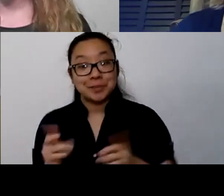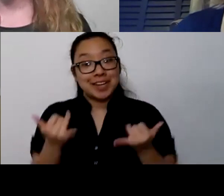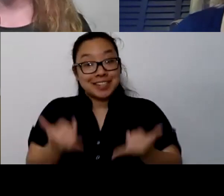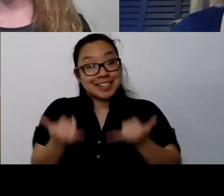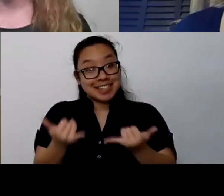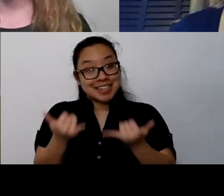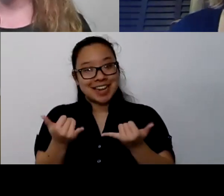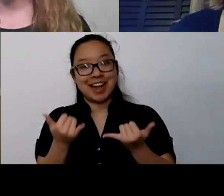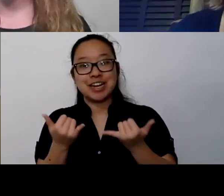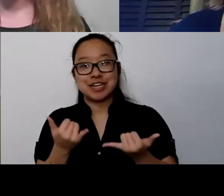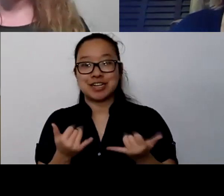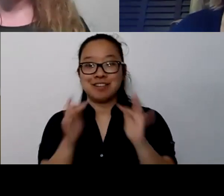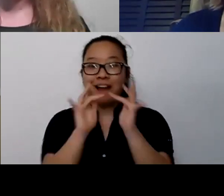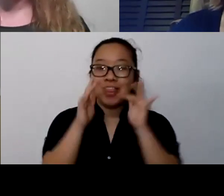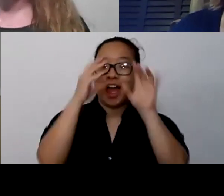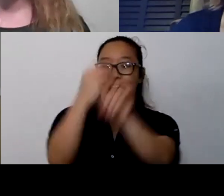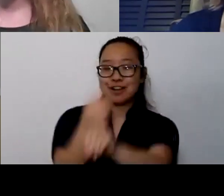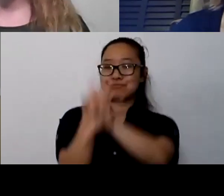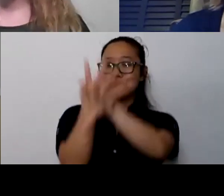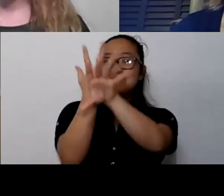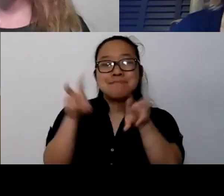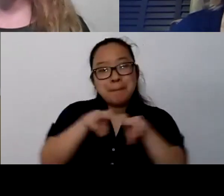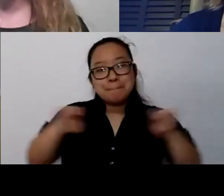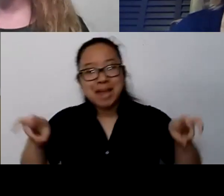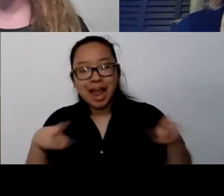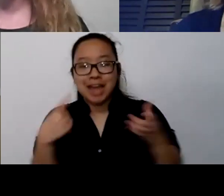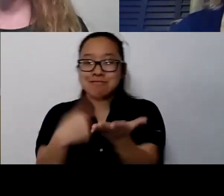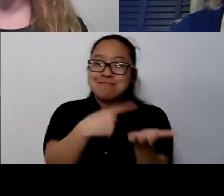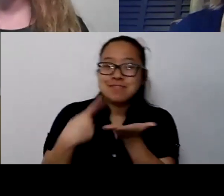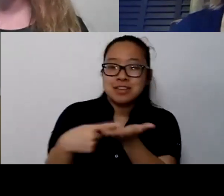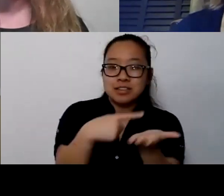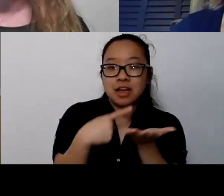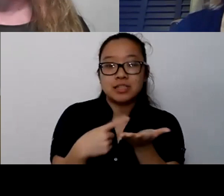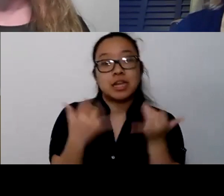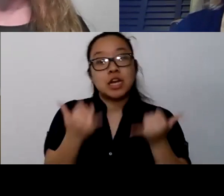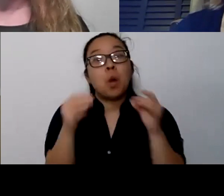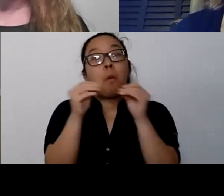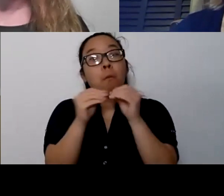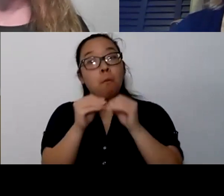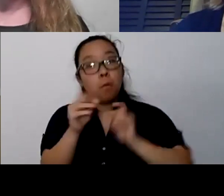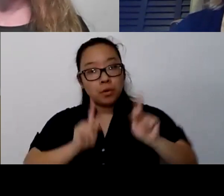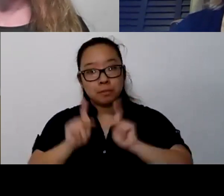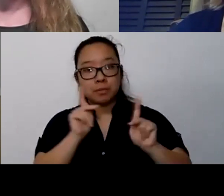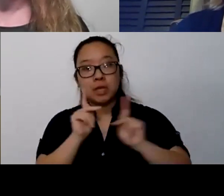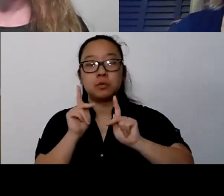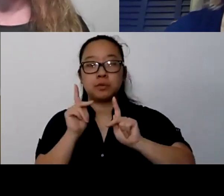We're able to just capture so many more people. There's more opportunity in that sense. So it's been a change.